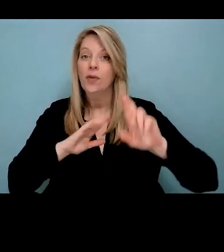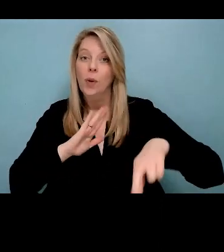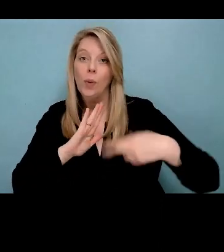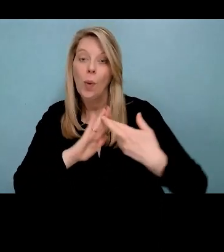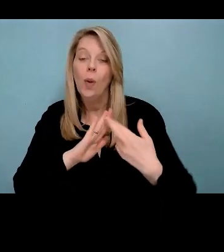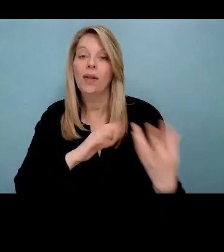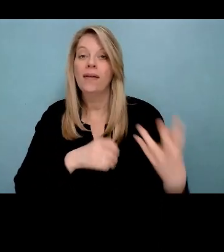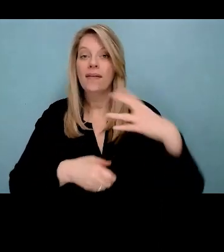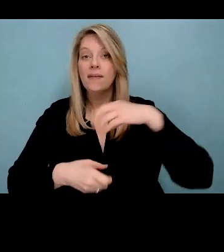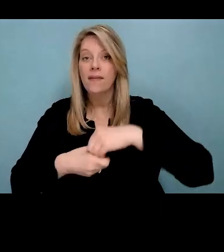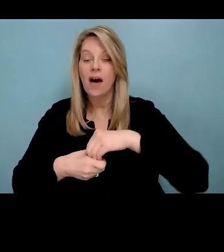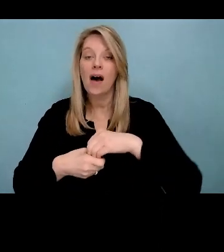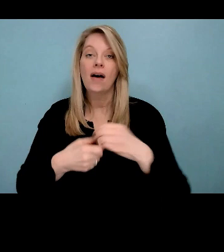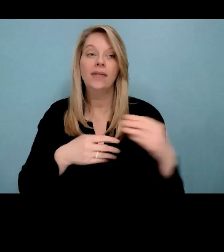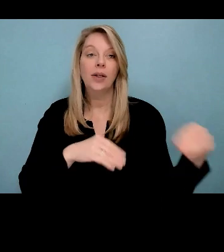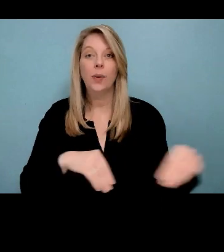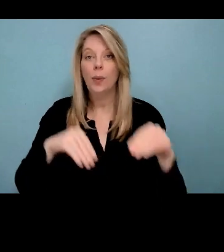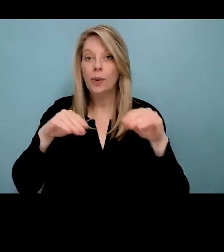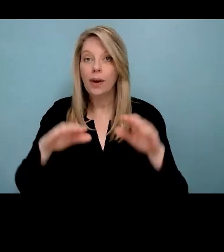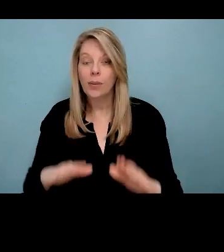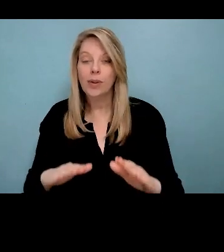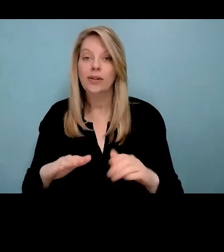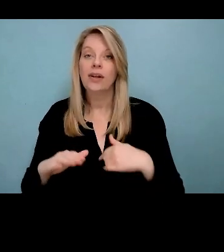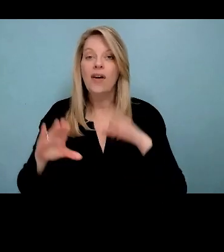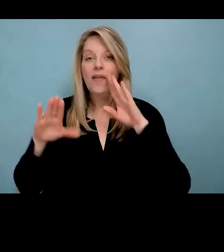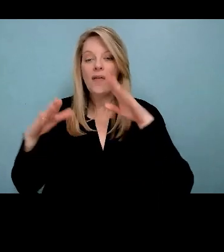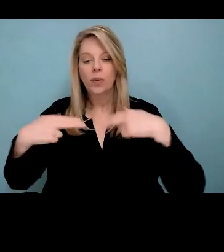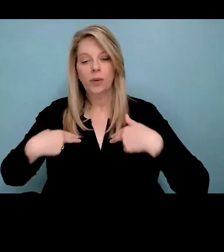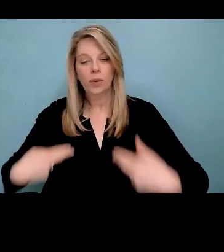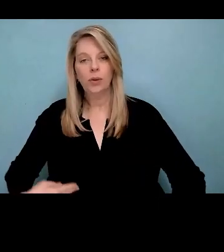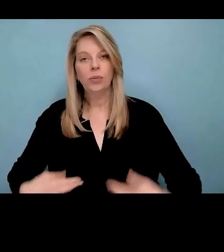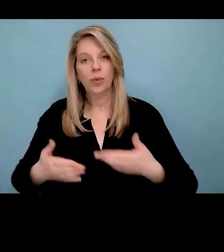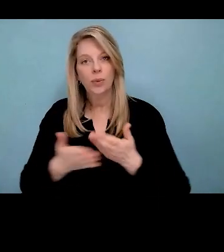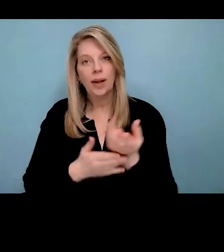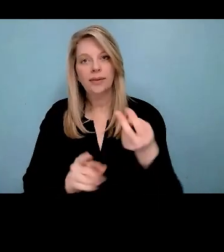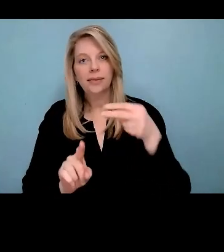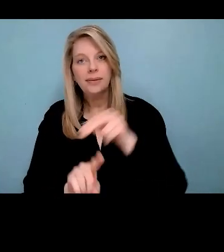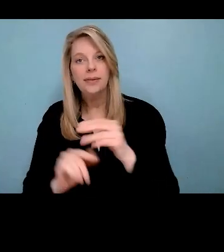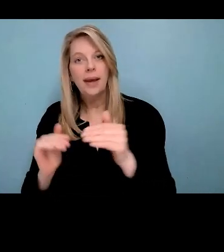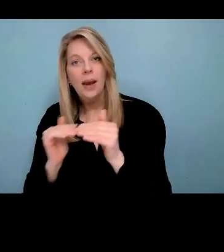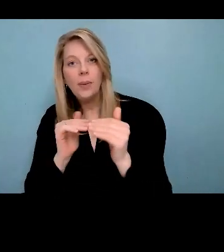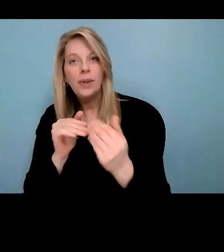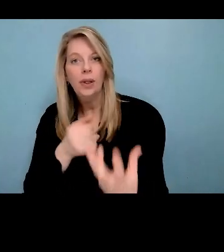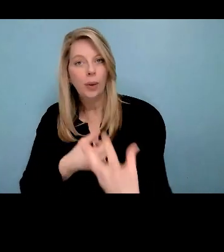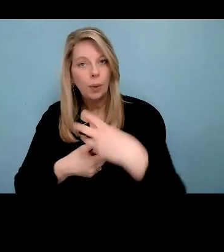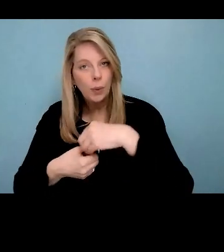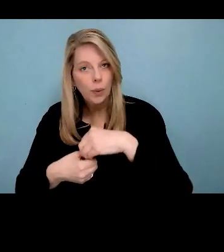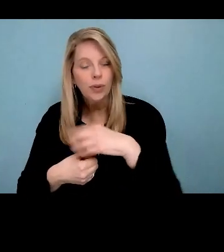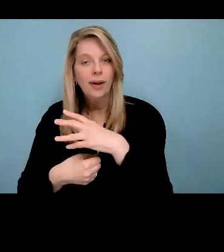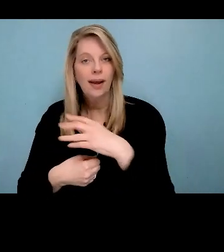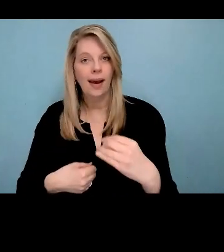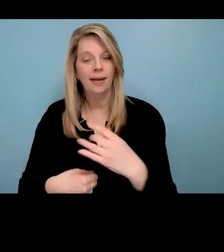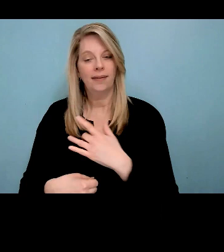She resides with her family in Winnipeg. Shanna and her husband are raising their children with indigenous science and ceremony. They work every day to incorporate the resistance